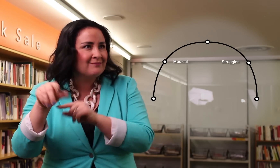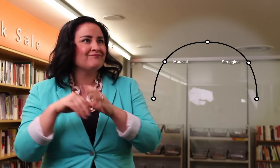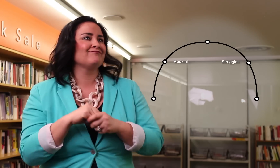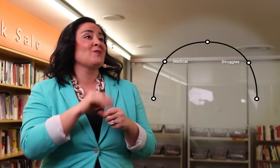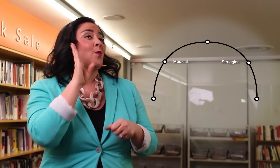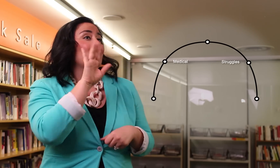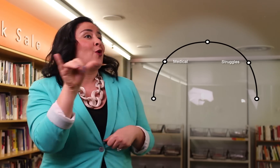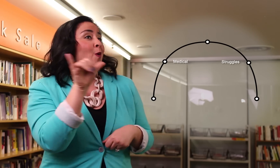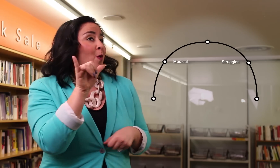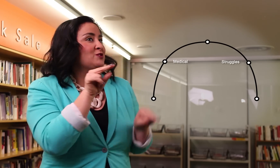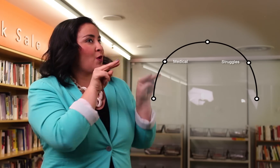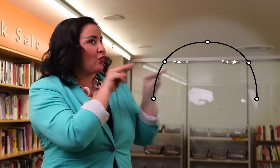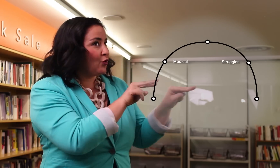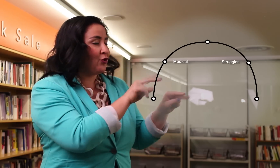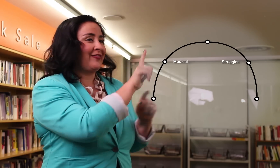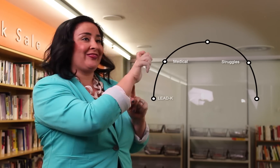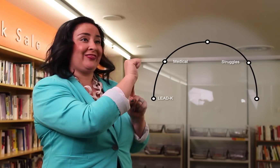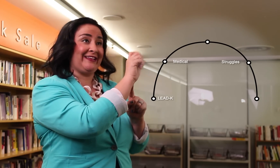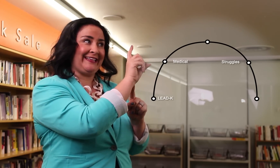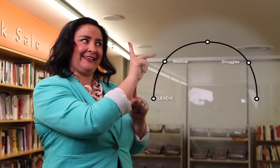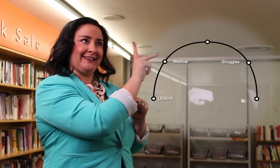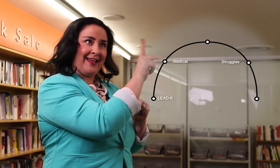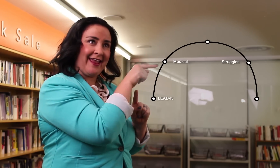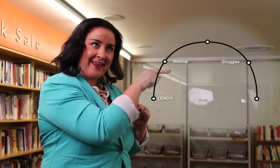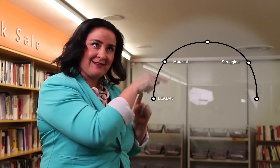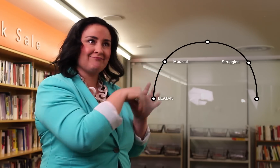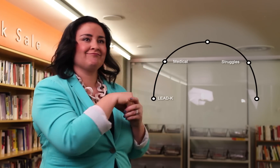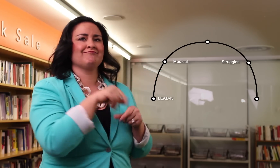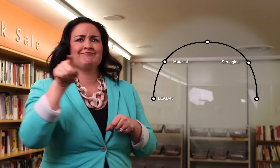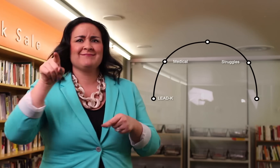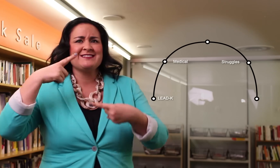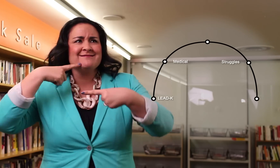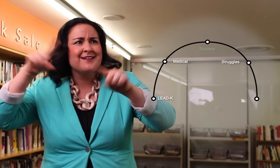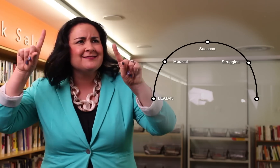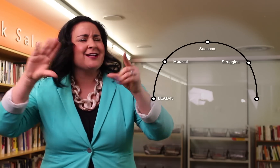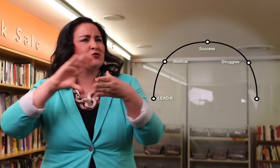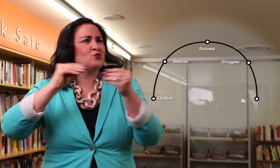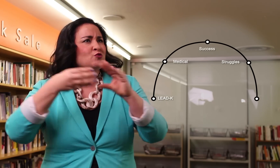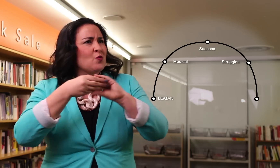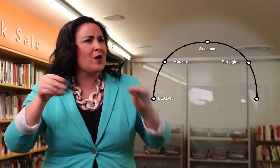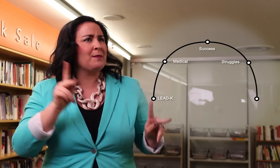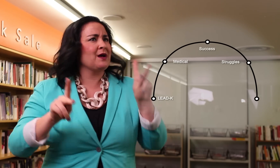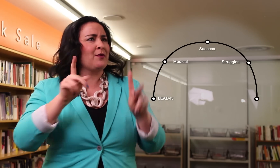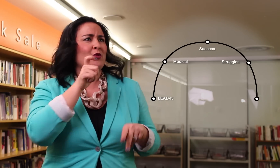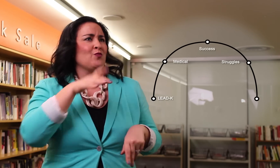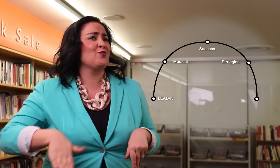and some of the success stories of people who grew up with both English and ASL.